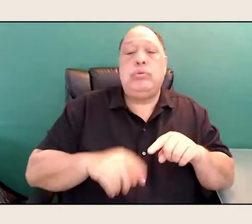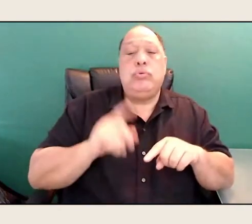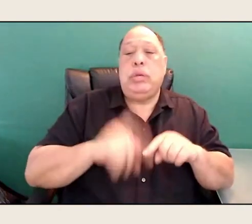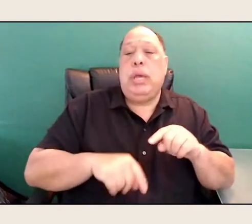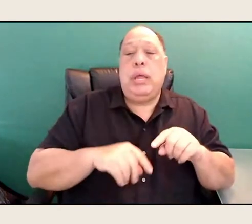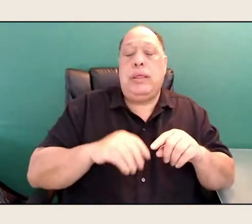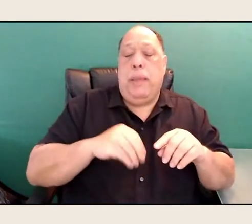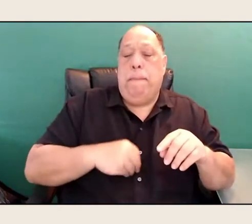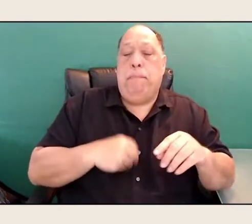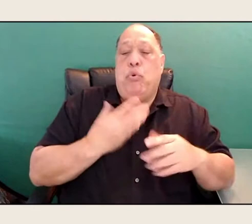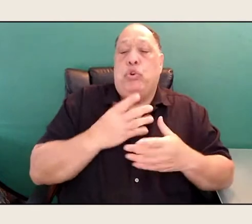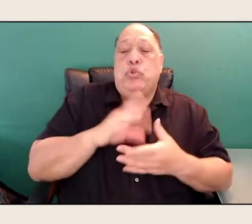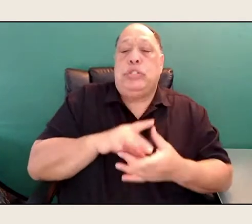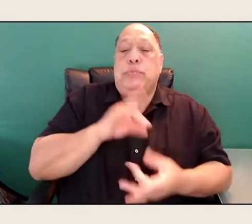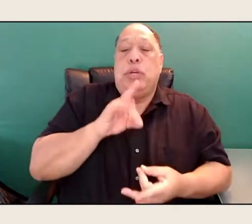with its arms like this saying okay.